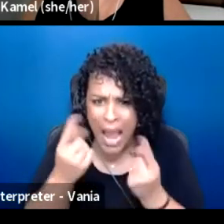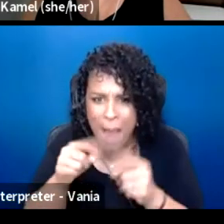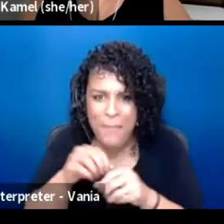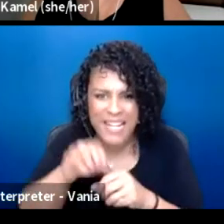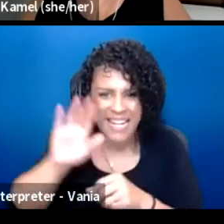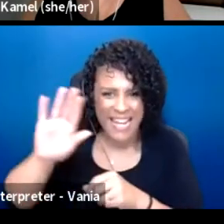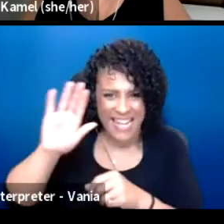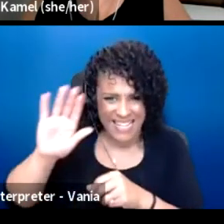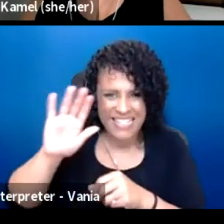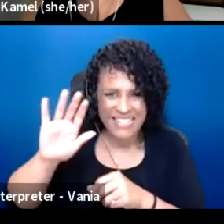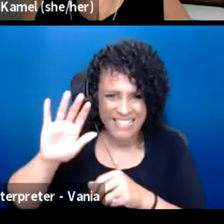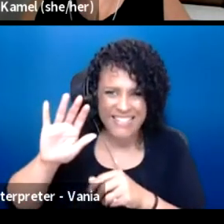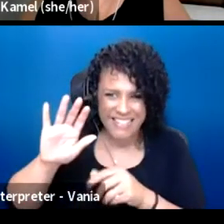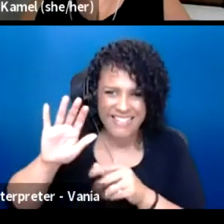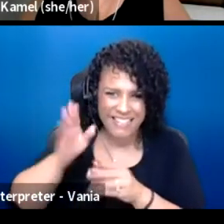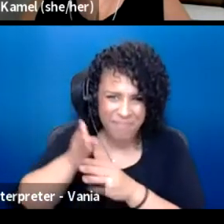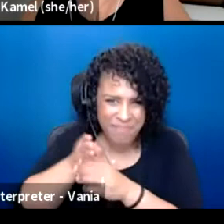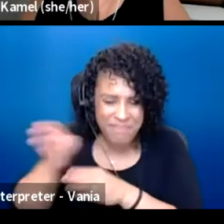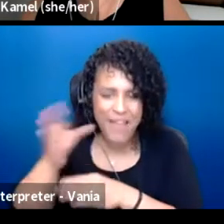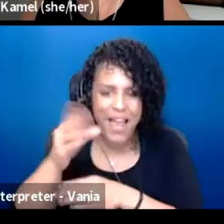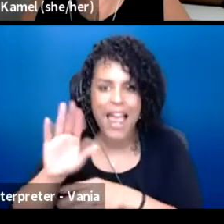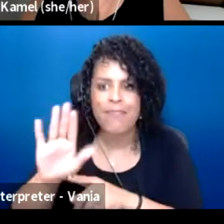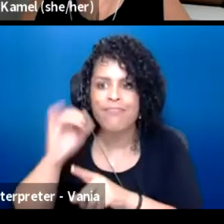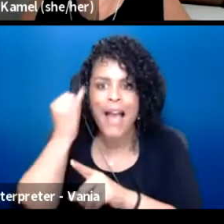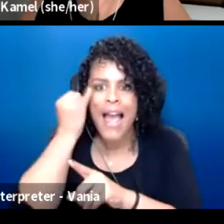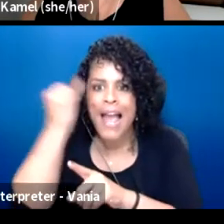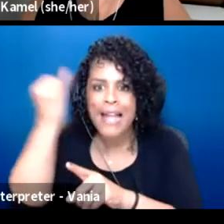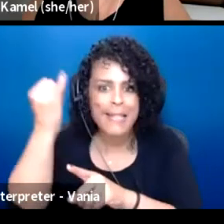as well as this idea of equity and theater.